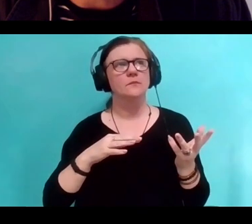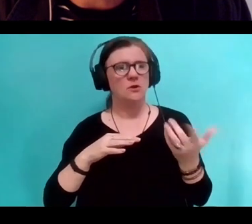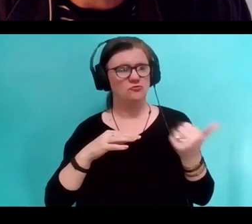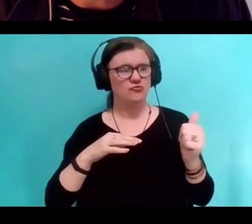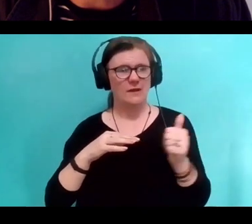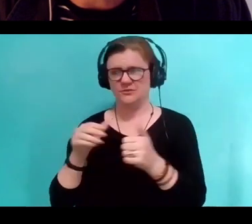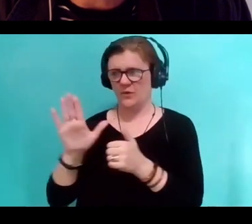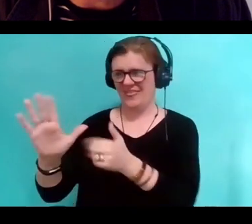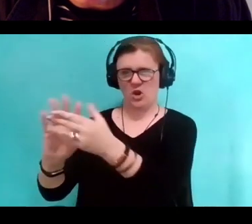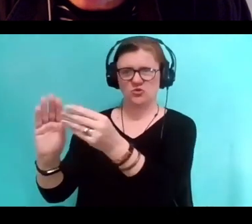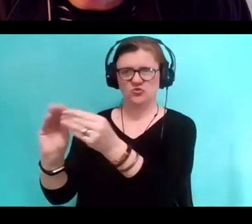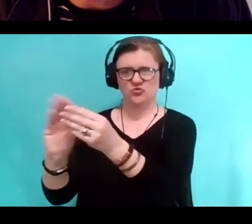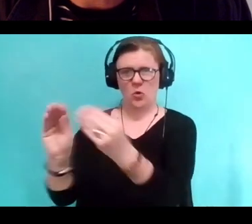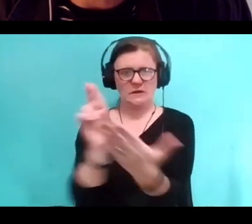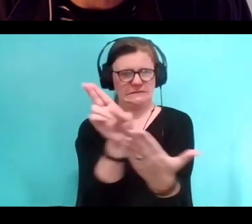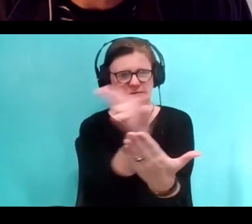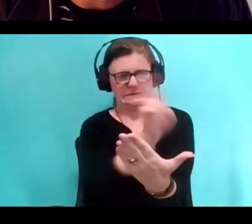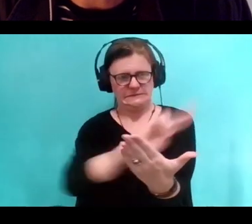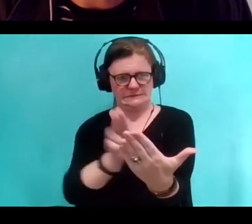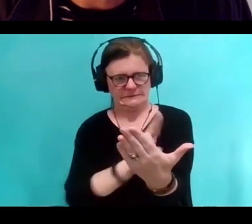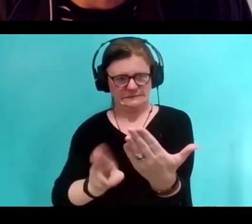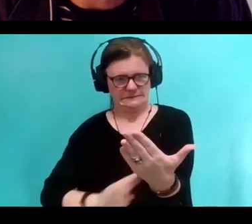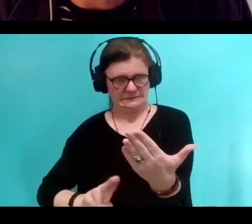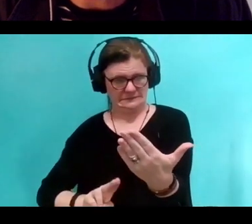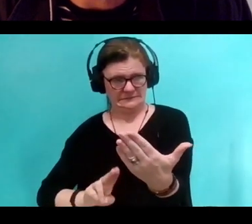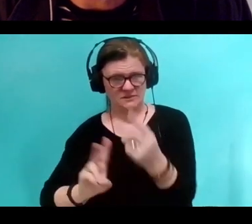a narrative using visual vocabulary,